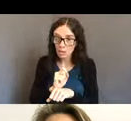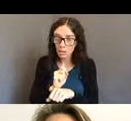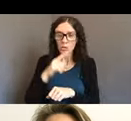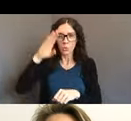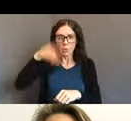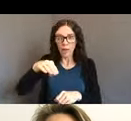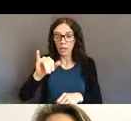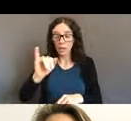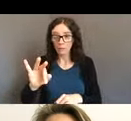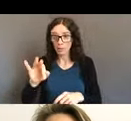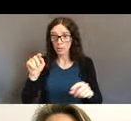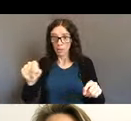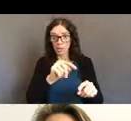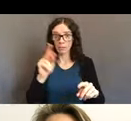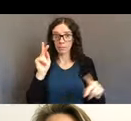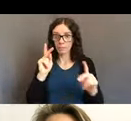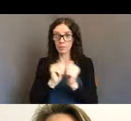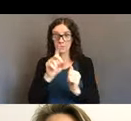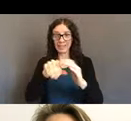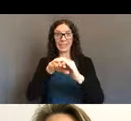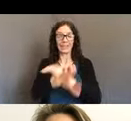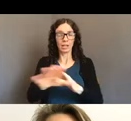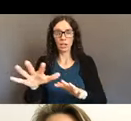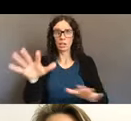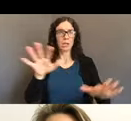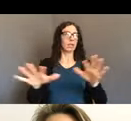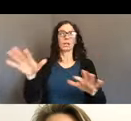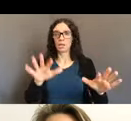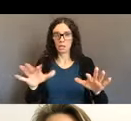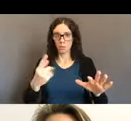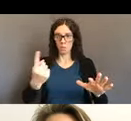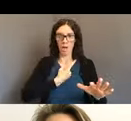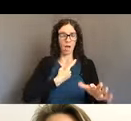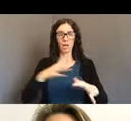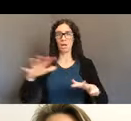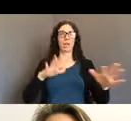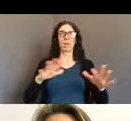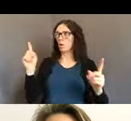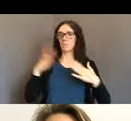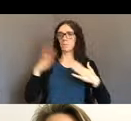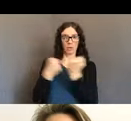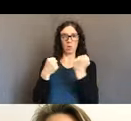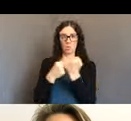their healthcare, without being able to have the supports that they needed, the people who were familiar to them,